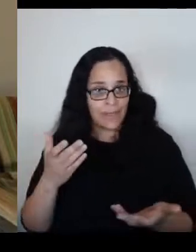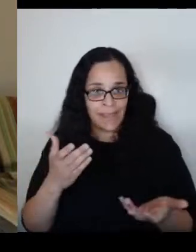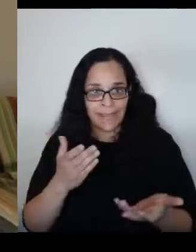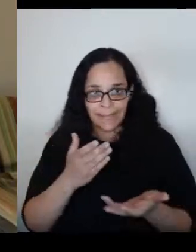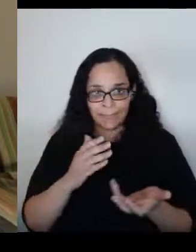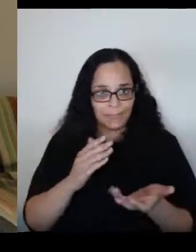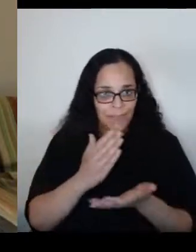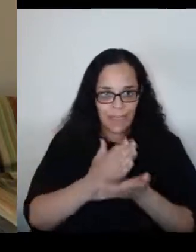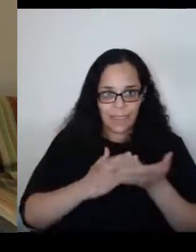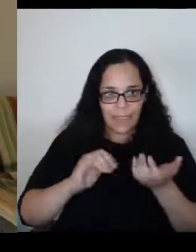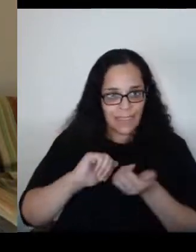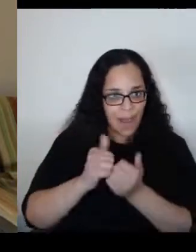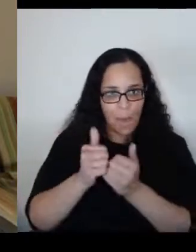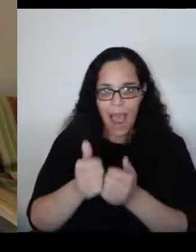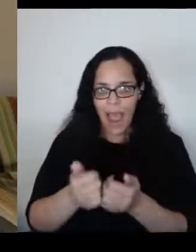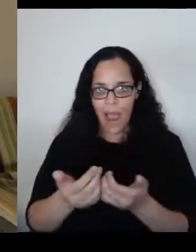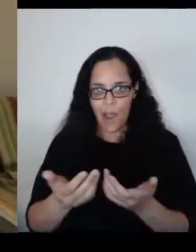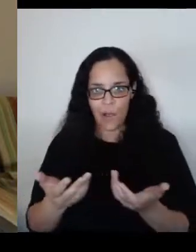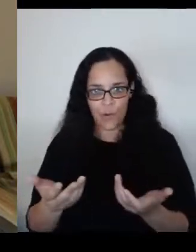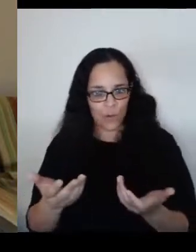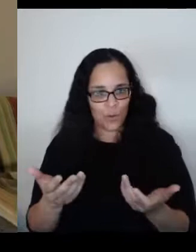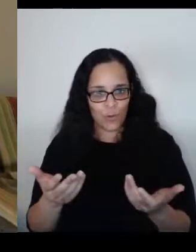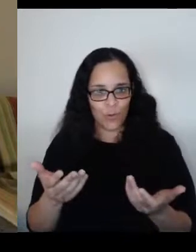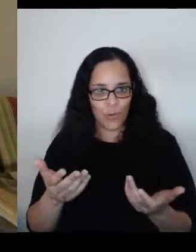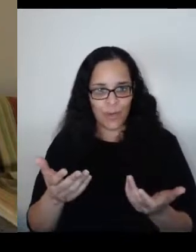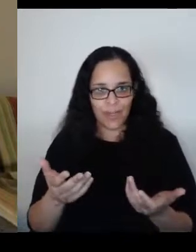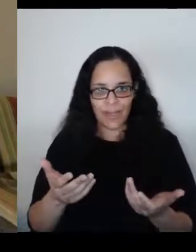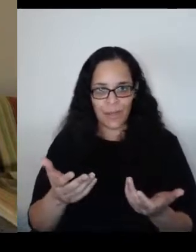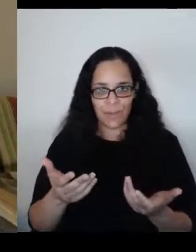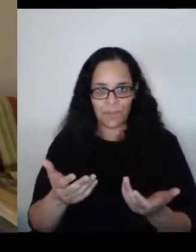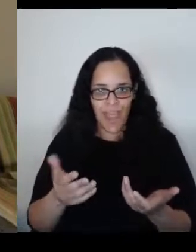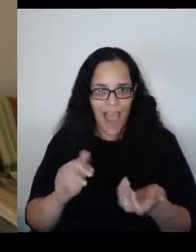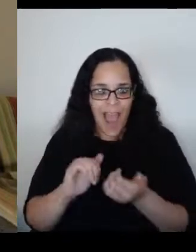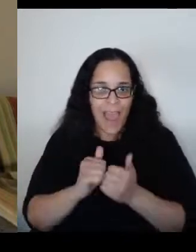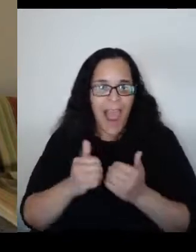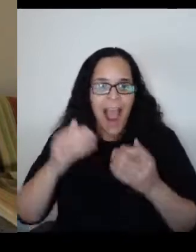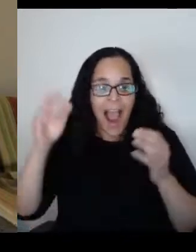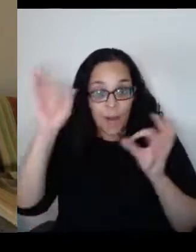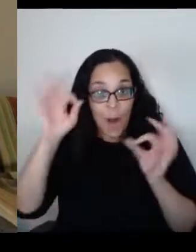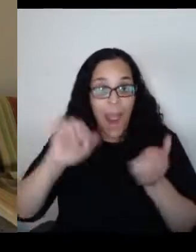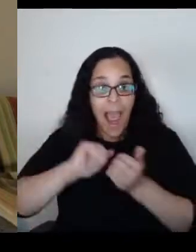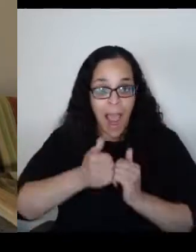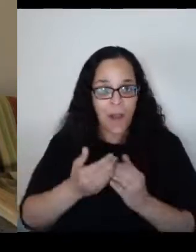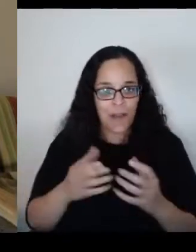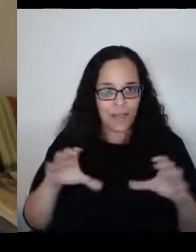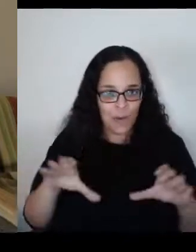to how to do this, I don't know. But this is just hopeful thinking.